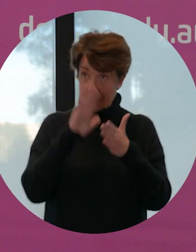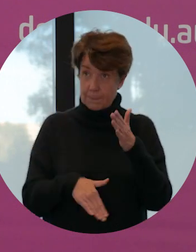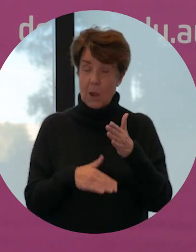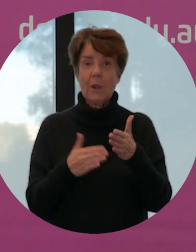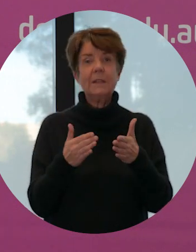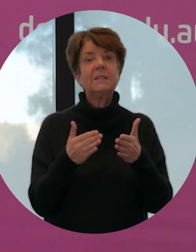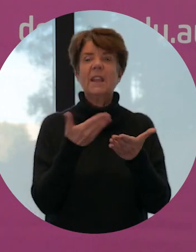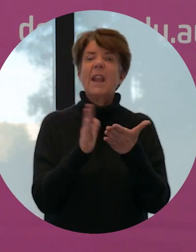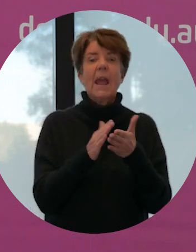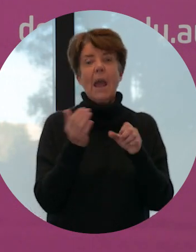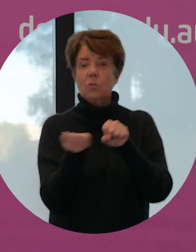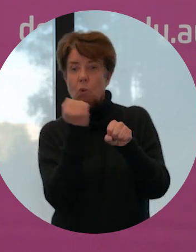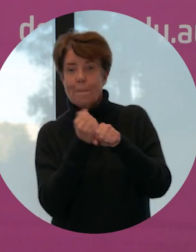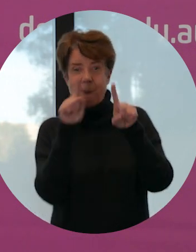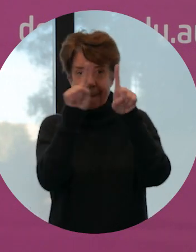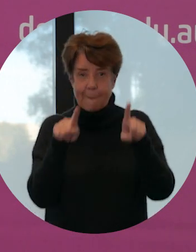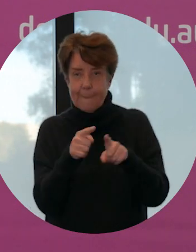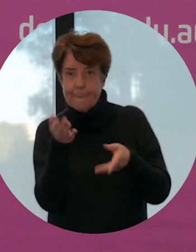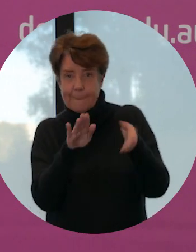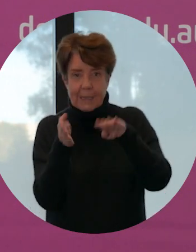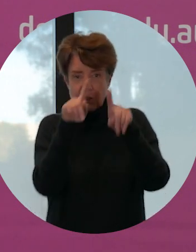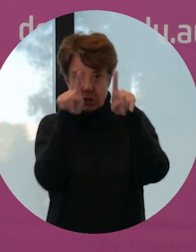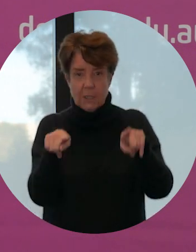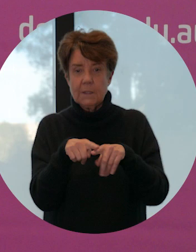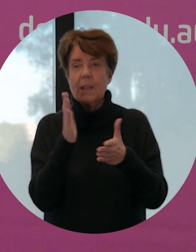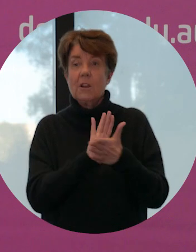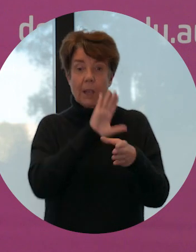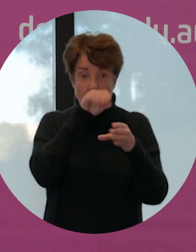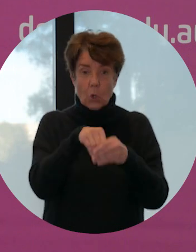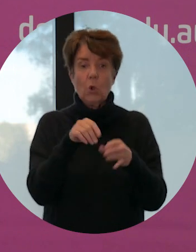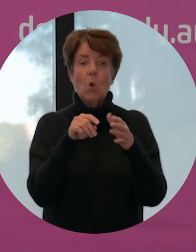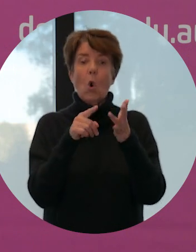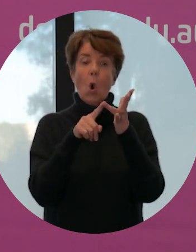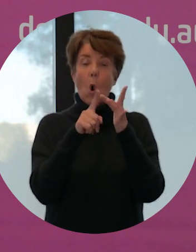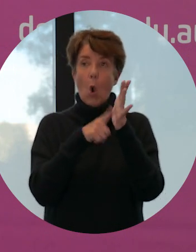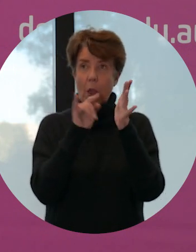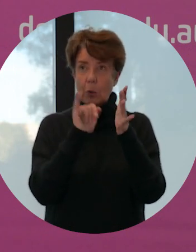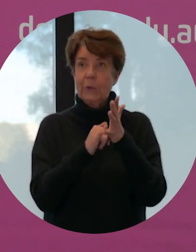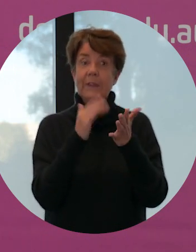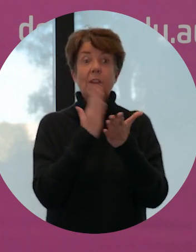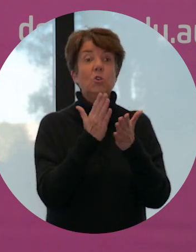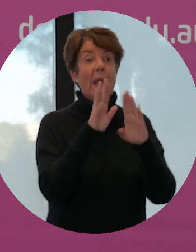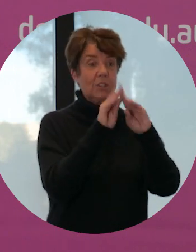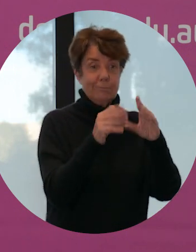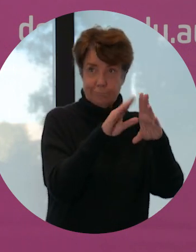development, we are integrating the encapsulated essential oils into biodegradable plastic formulations